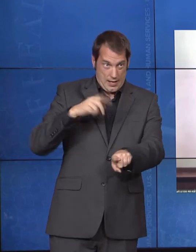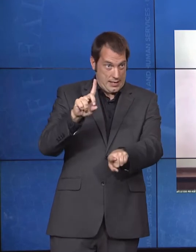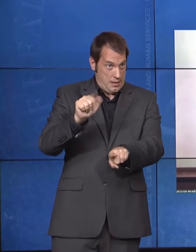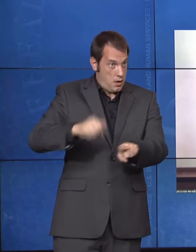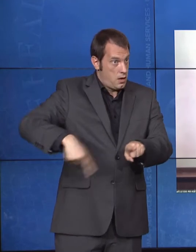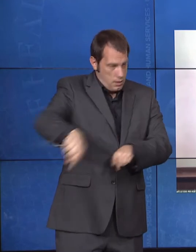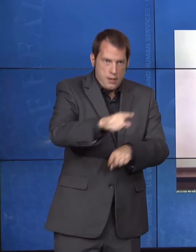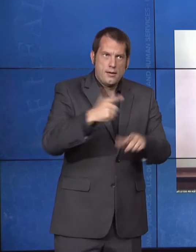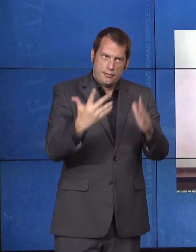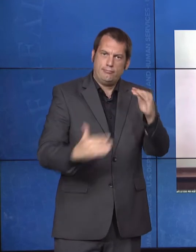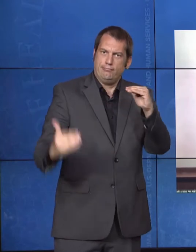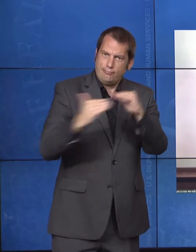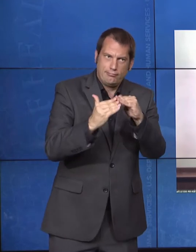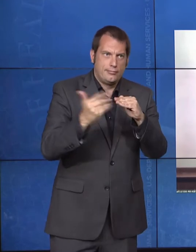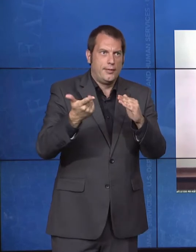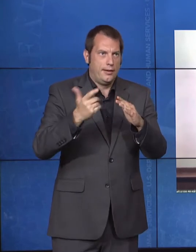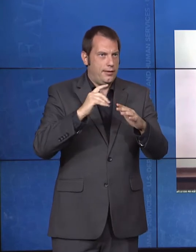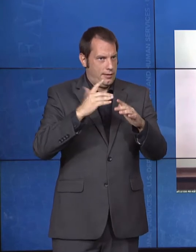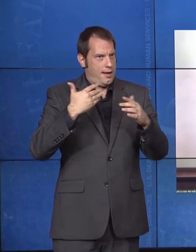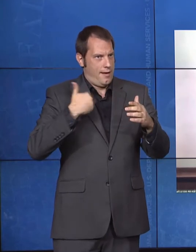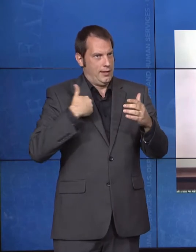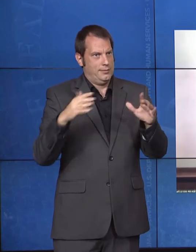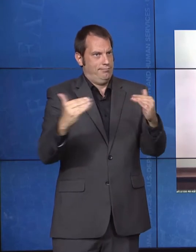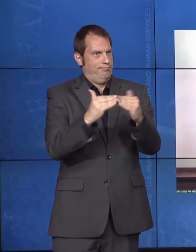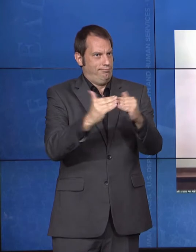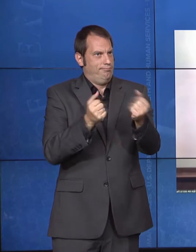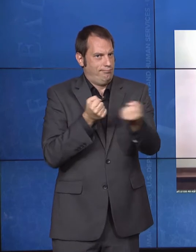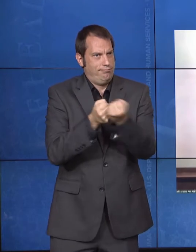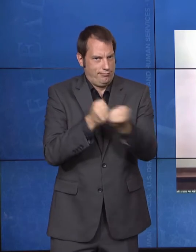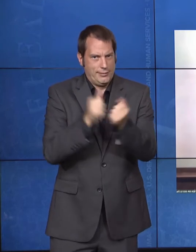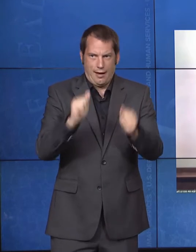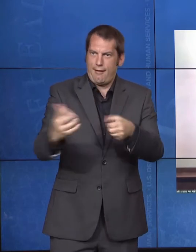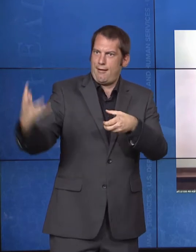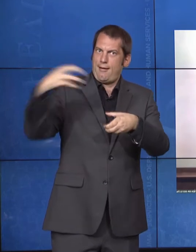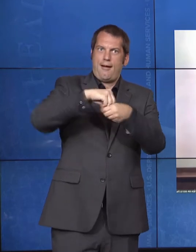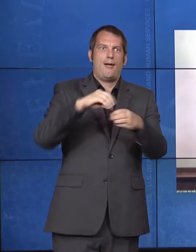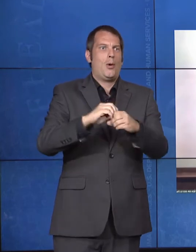in the community, and to ensure that those services and supports are high quality.